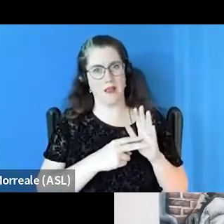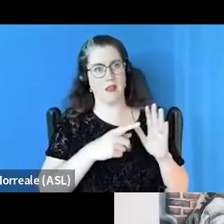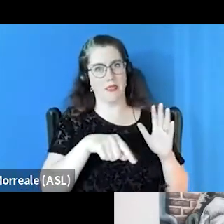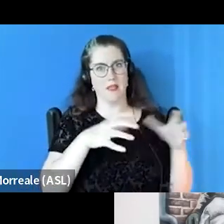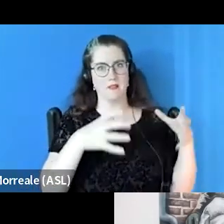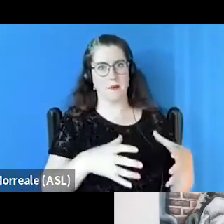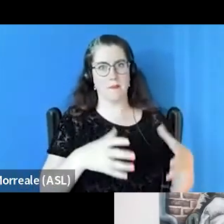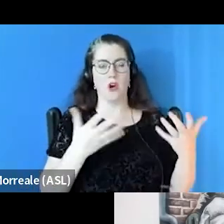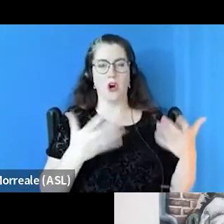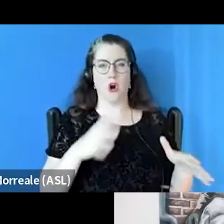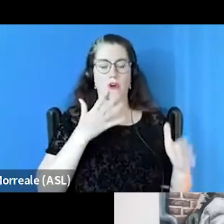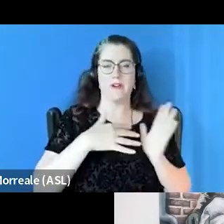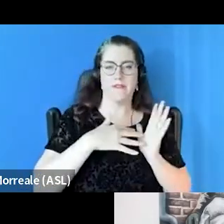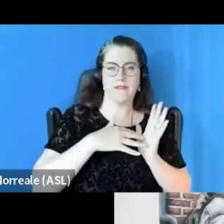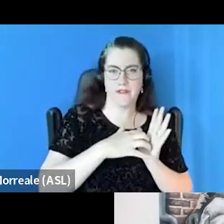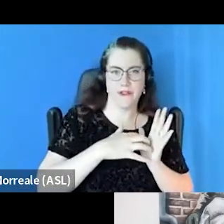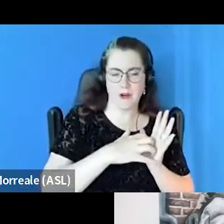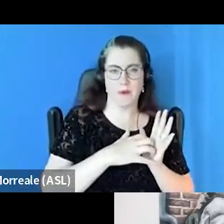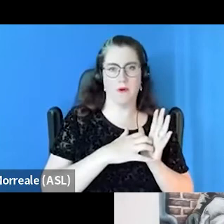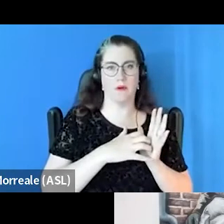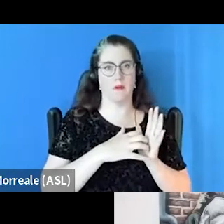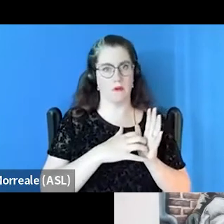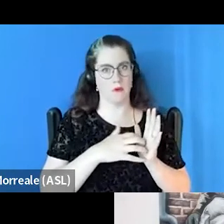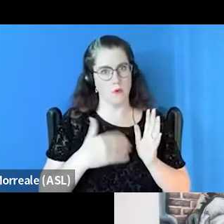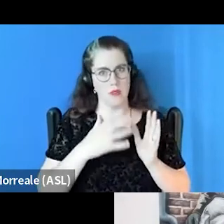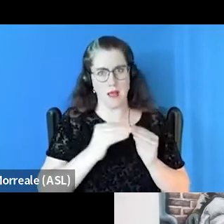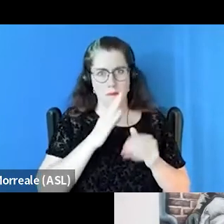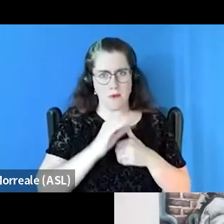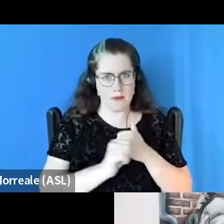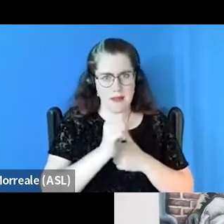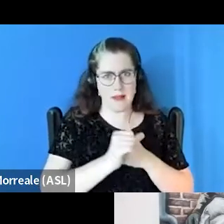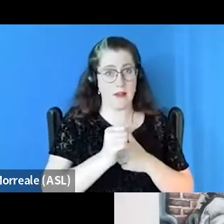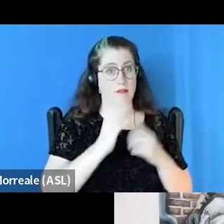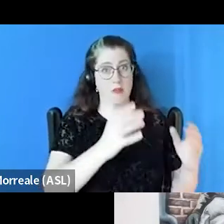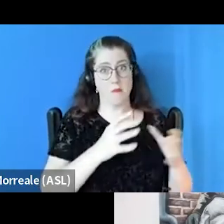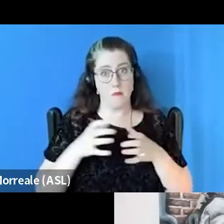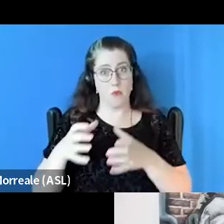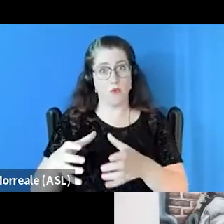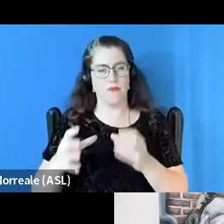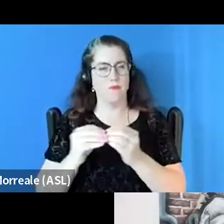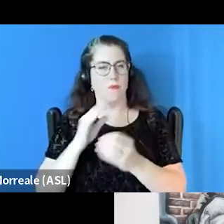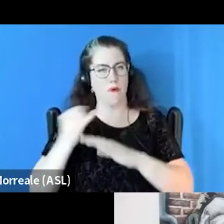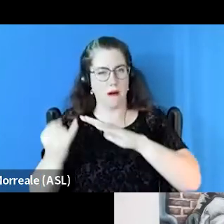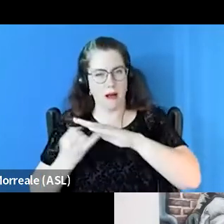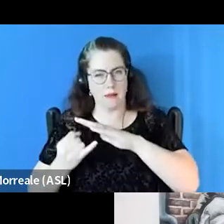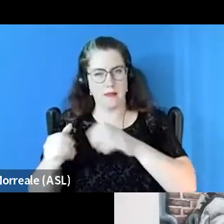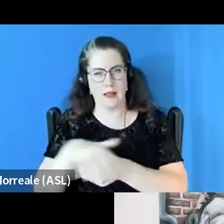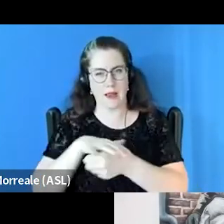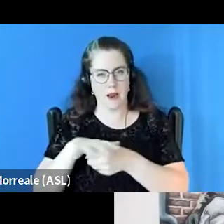a lot more endangered, they're moved to isolated situations, there's violence that happens to 'em,